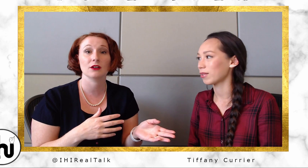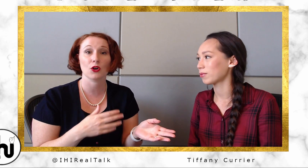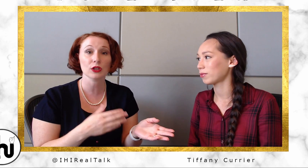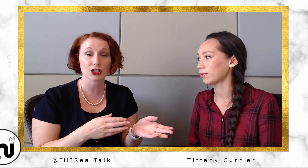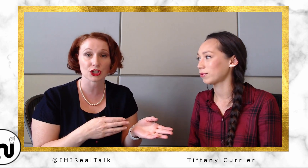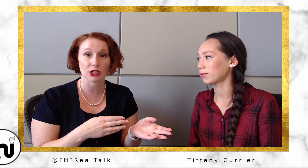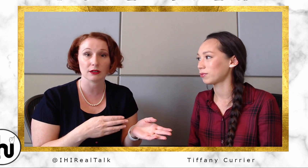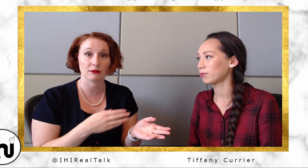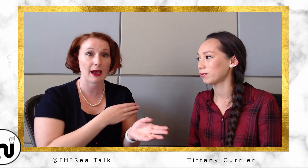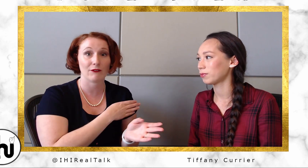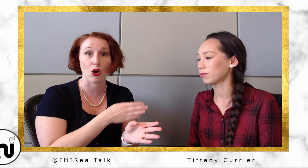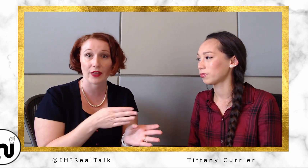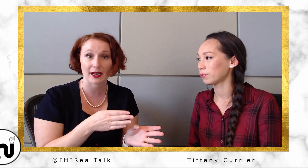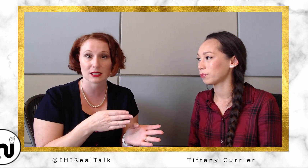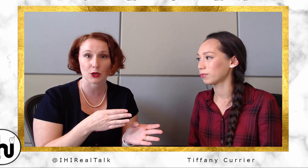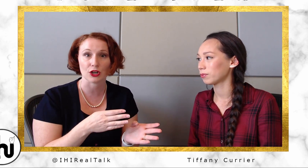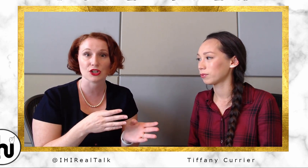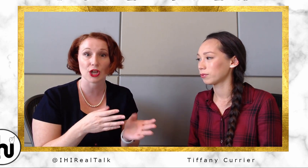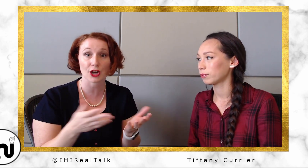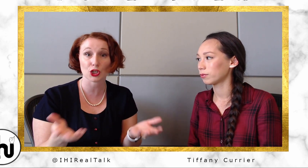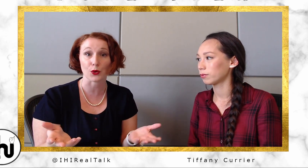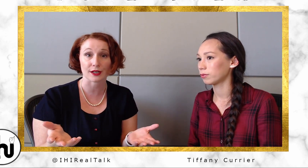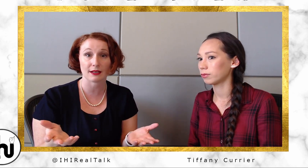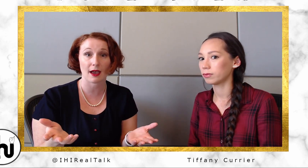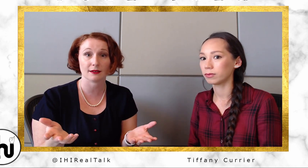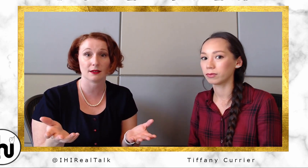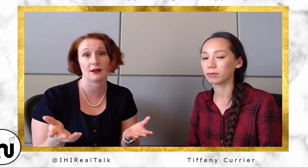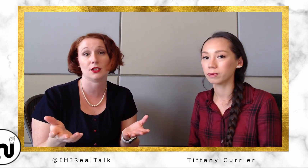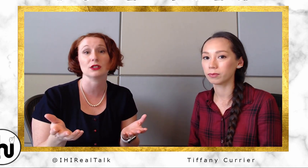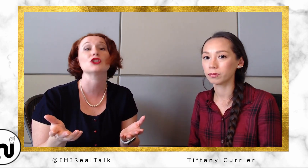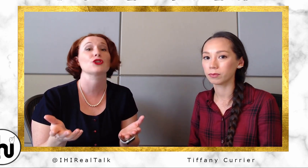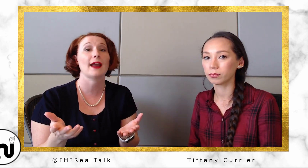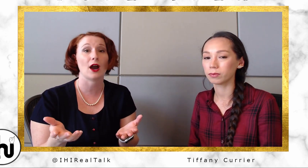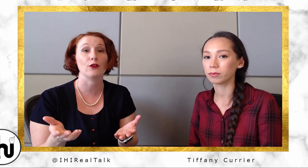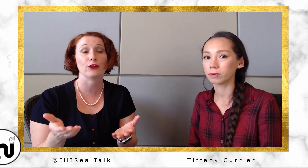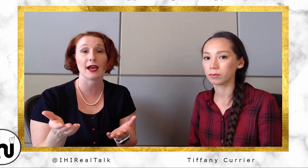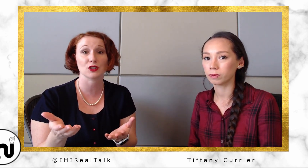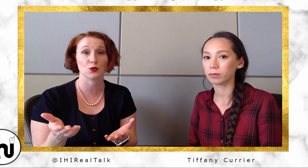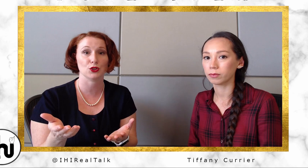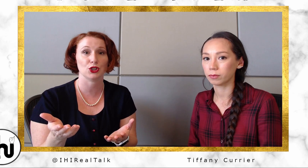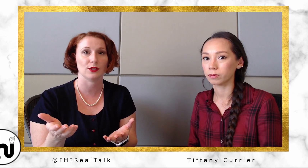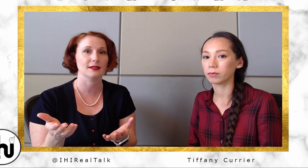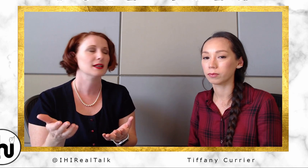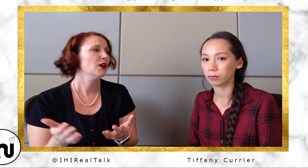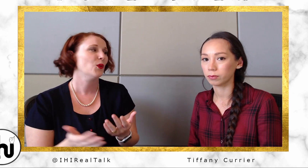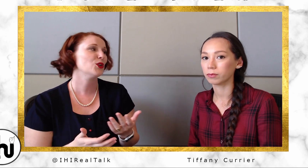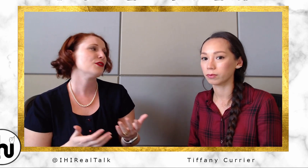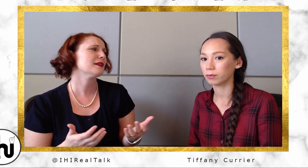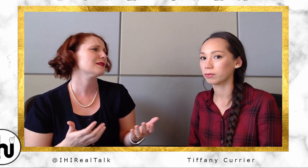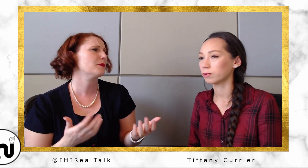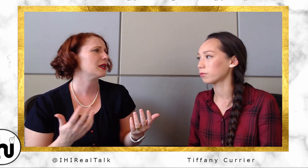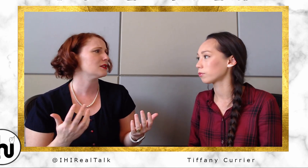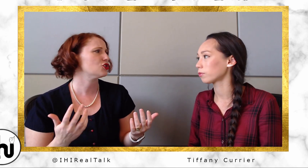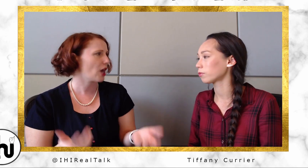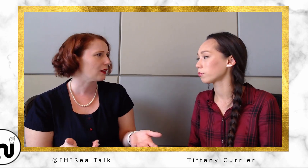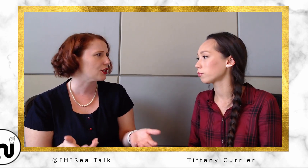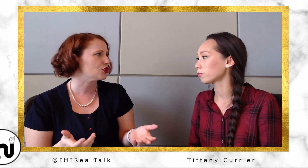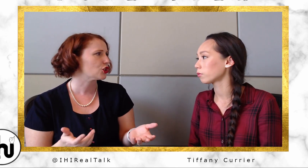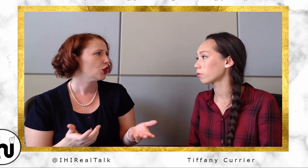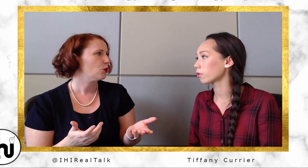only does she have all that experience, she actually works as an ASL teacher now for high school students. What do you think is the biggest challenge working